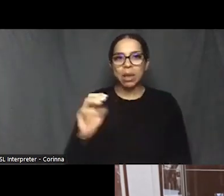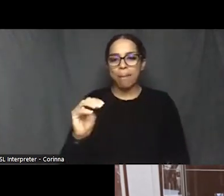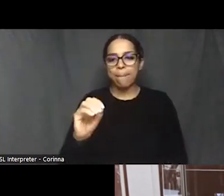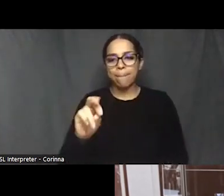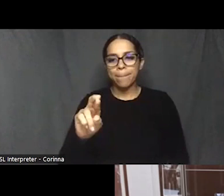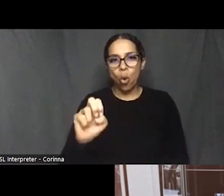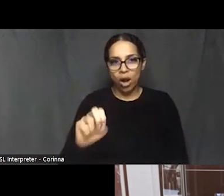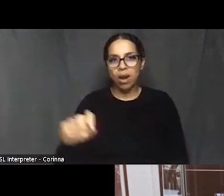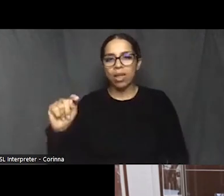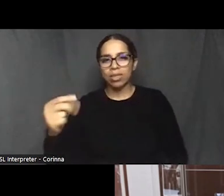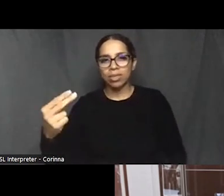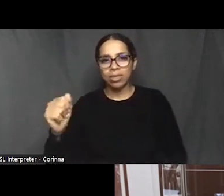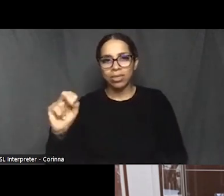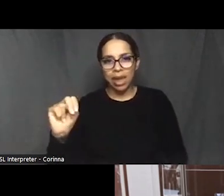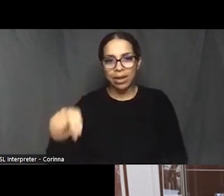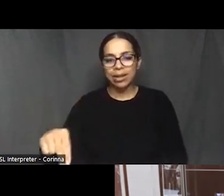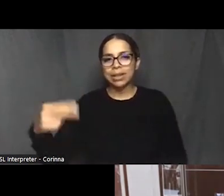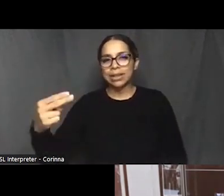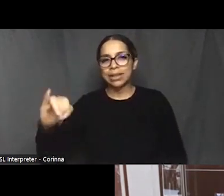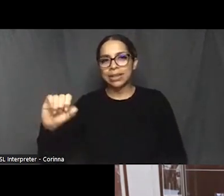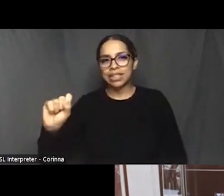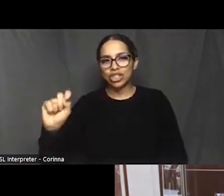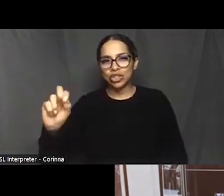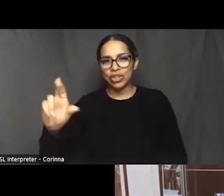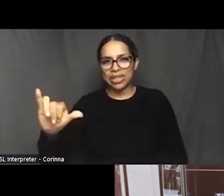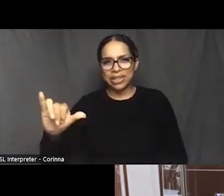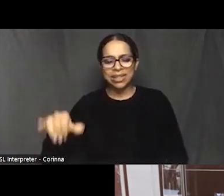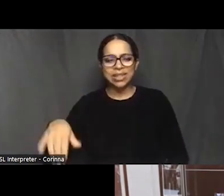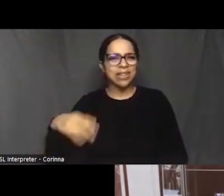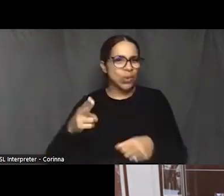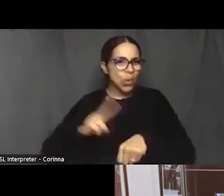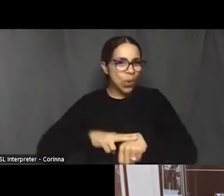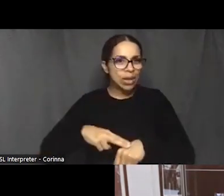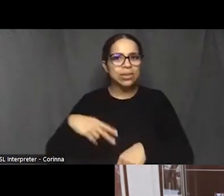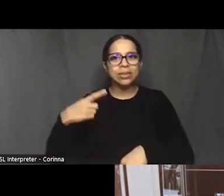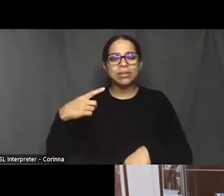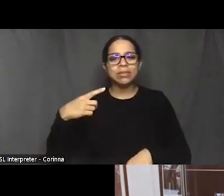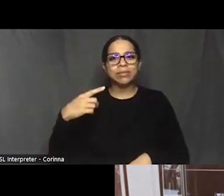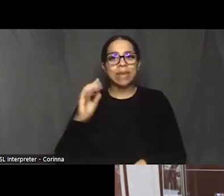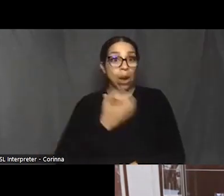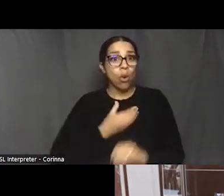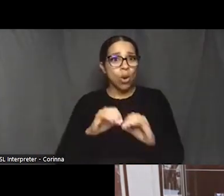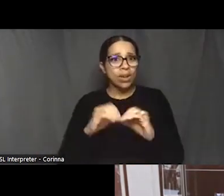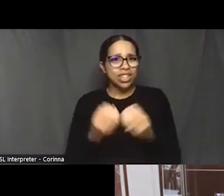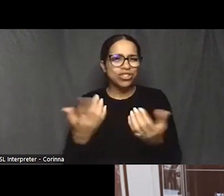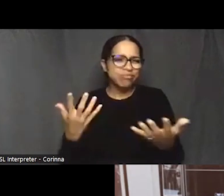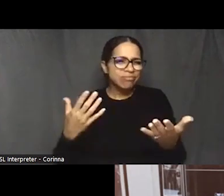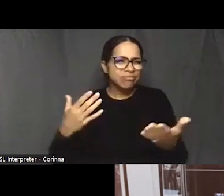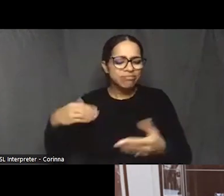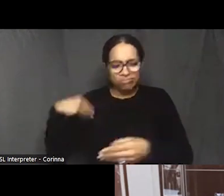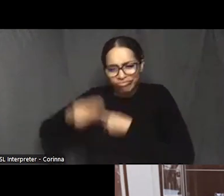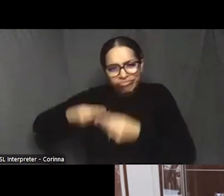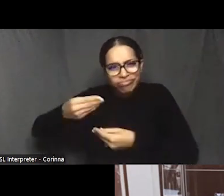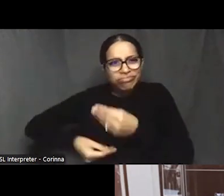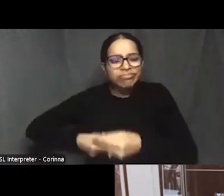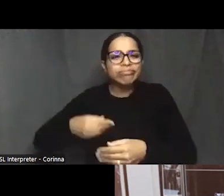We are, you know, our heritage and cultural and organization. But the stories that we bring to you usually touch